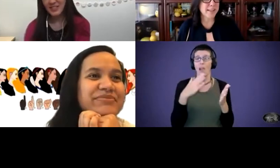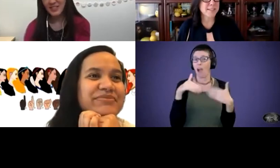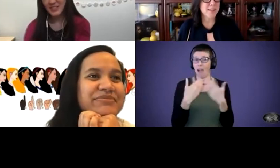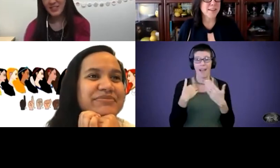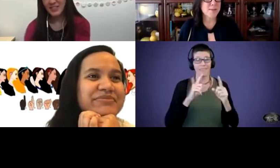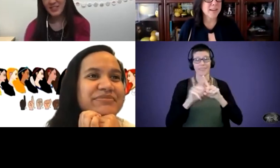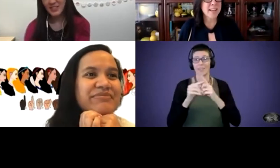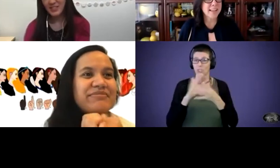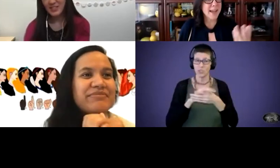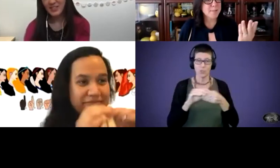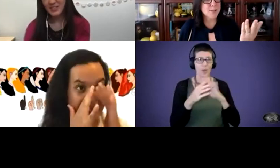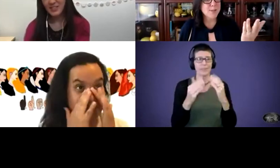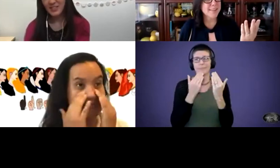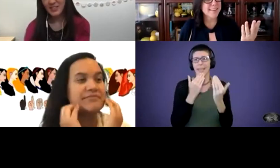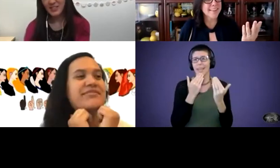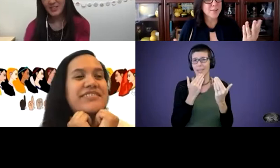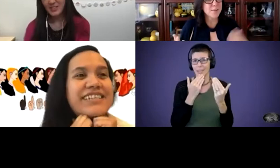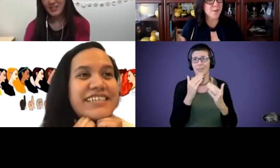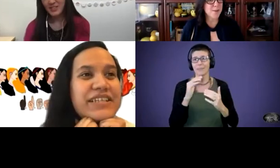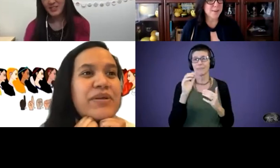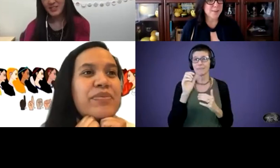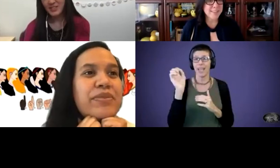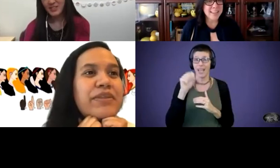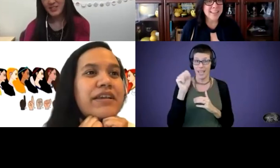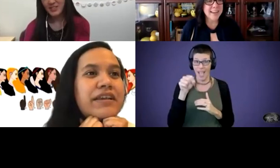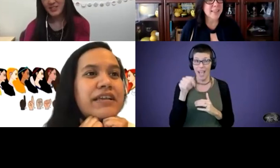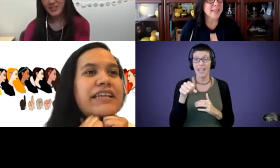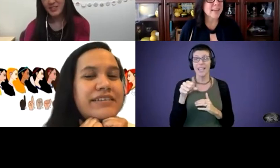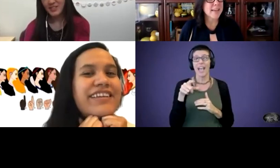so thank you. And yeah, absolutely you're following her lead. I think